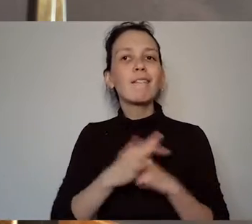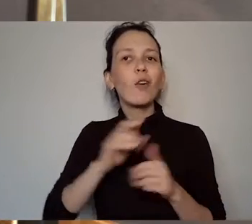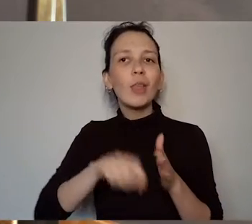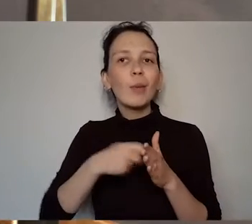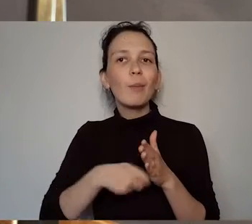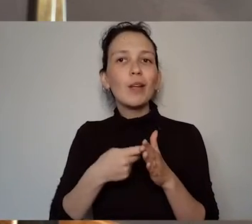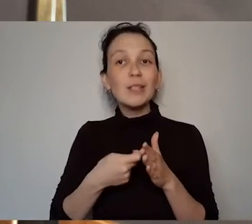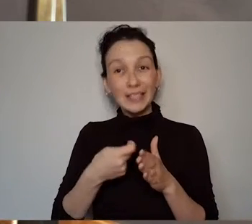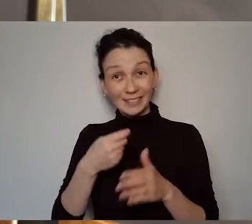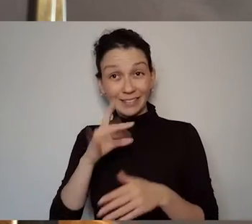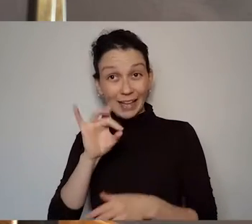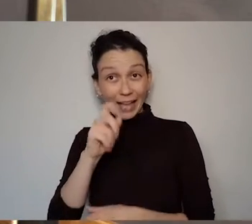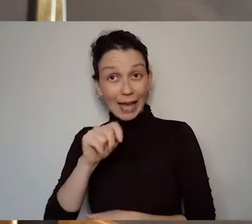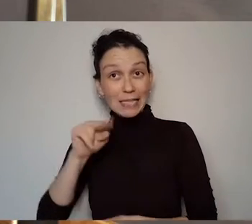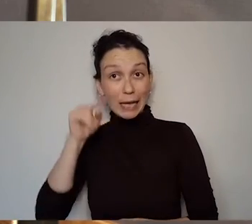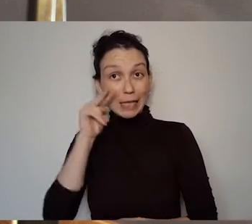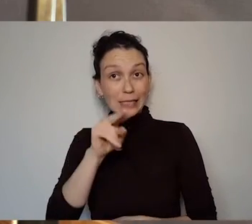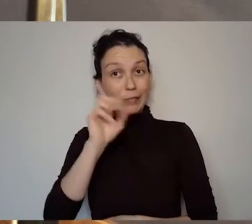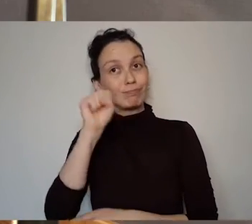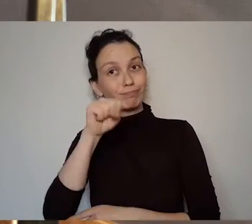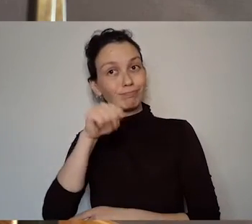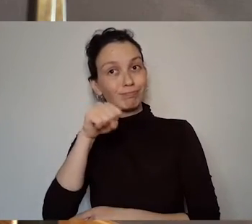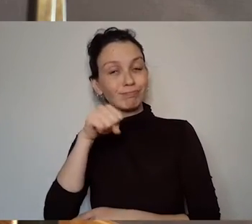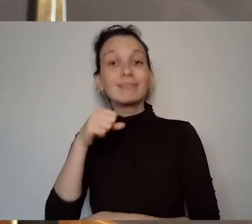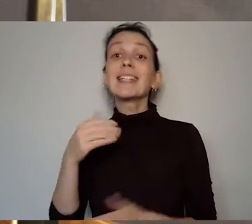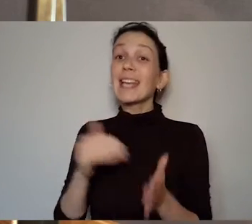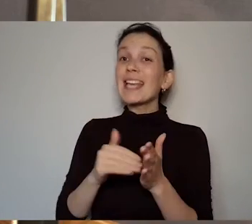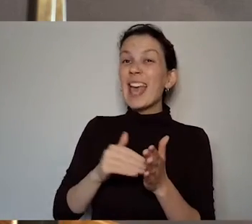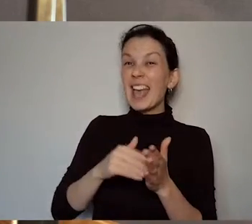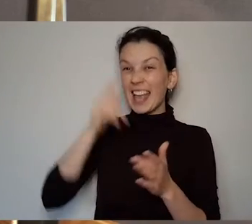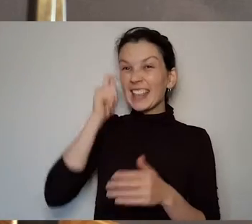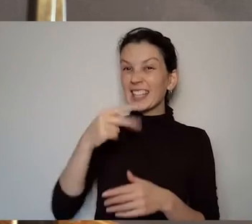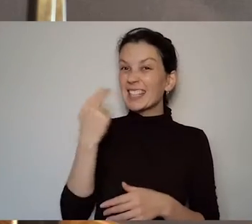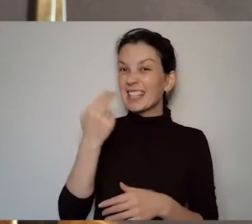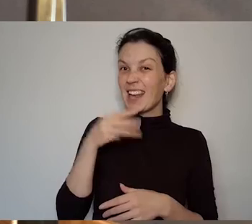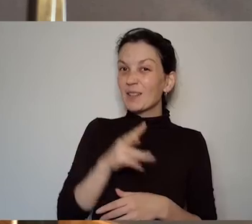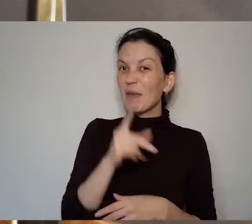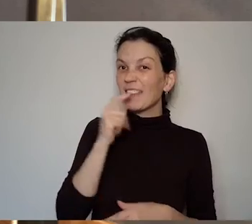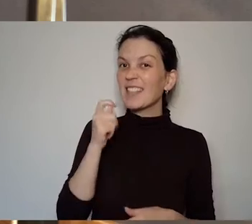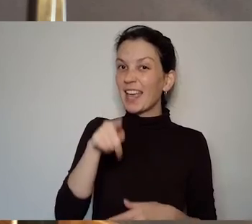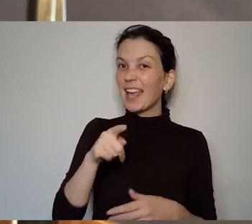way of putting it and I suppose part of that story that Una is telling is around our interest